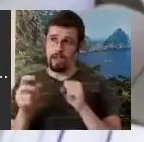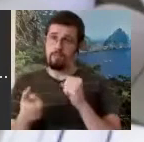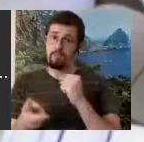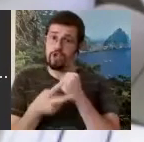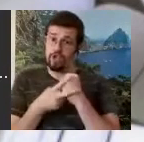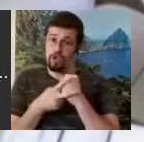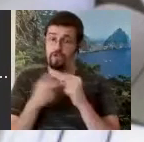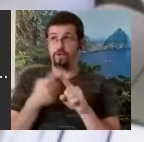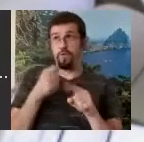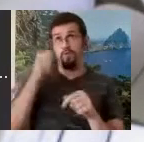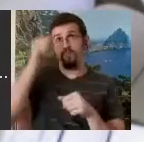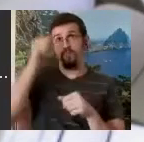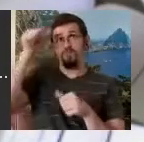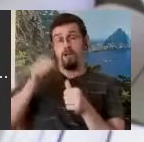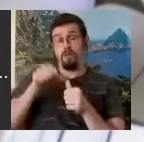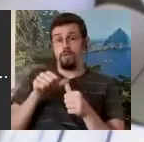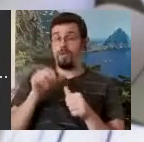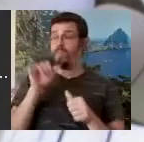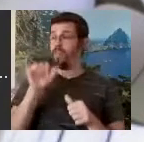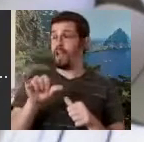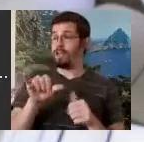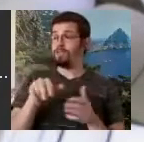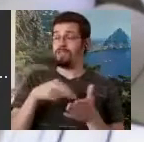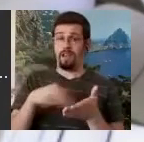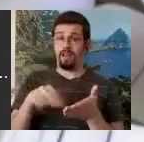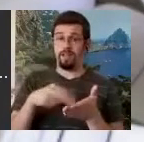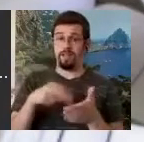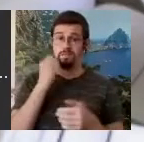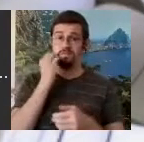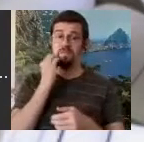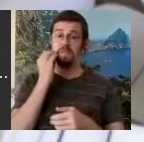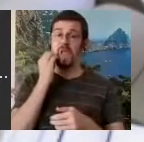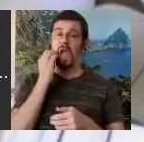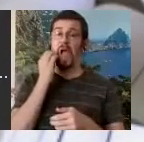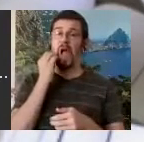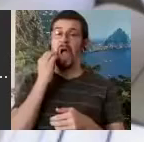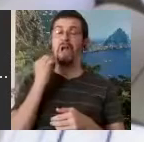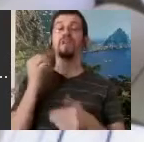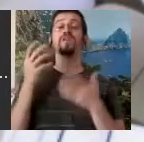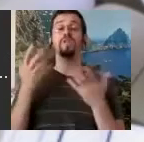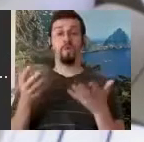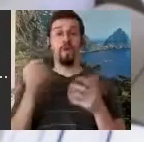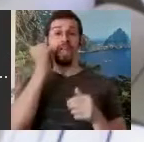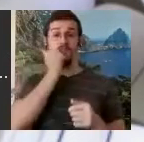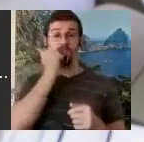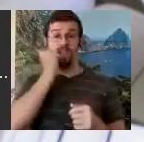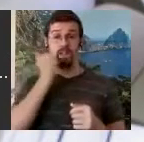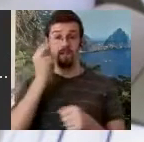the Bournonville Schools and so every day for two years I visited Edel